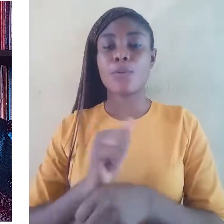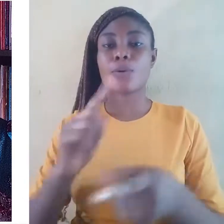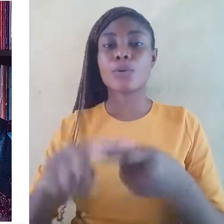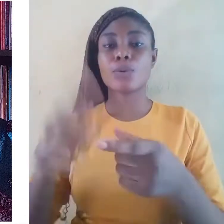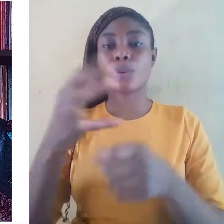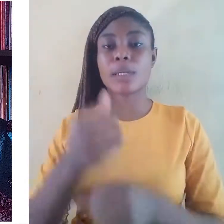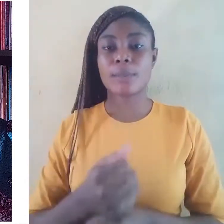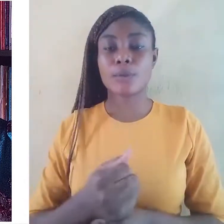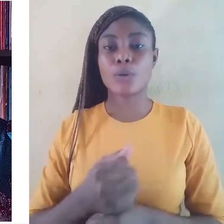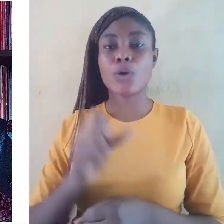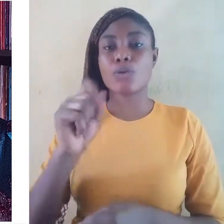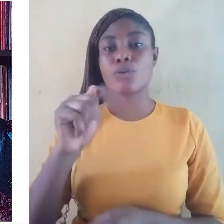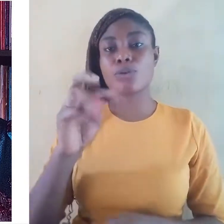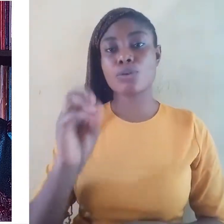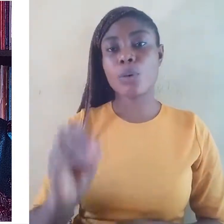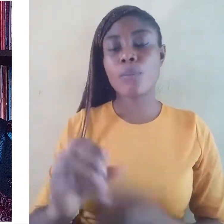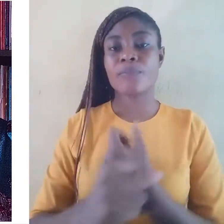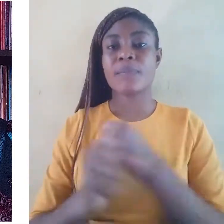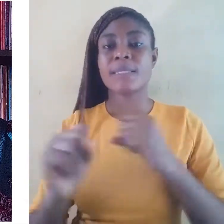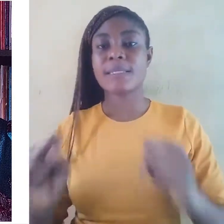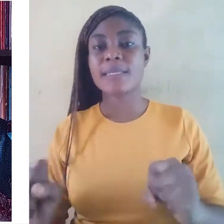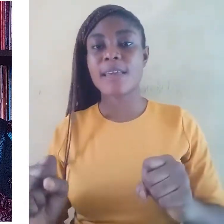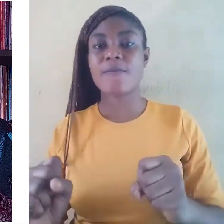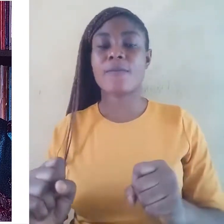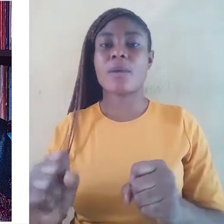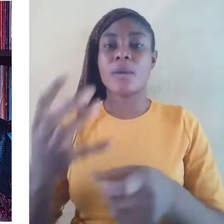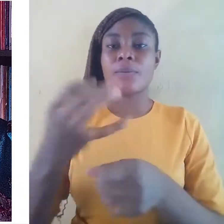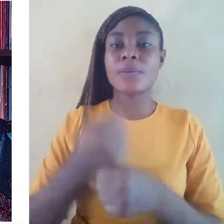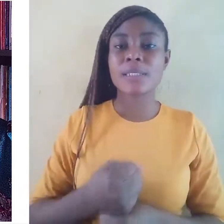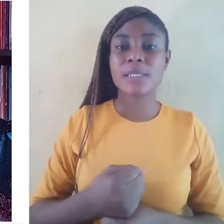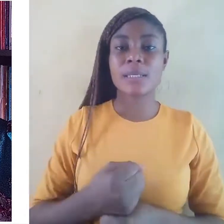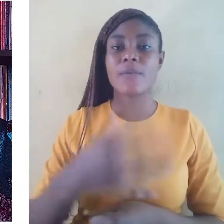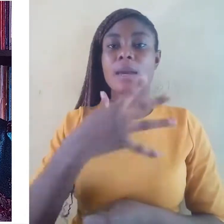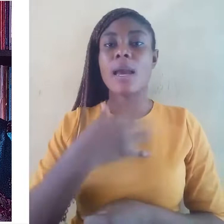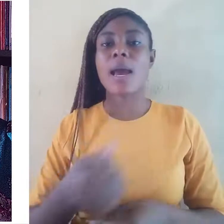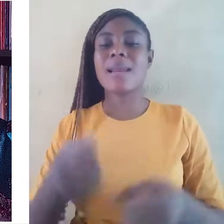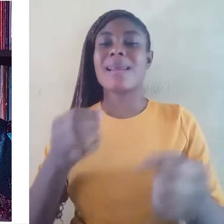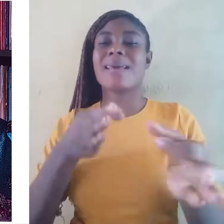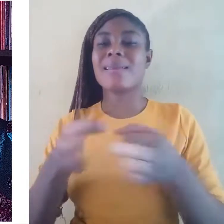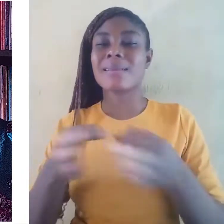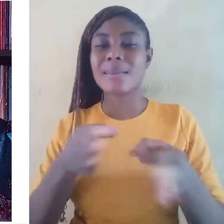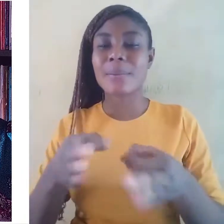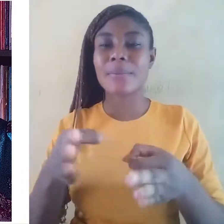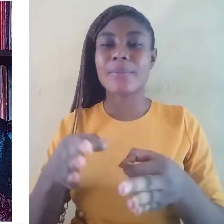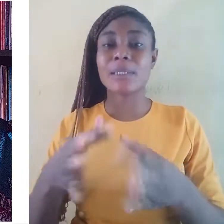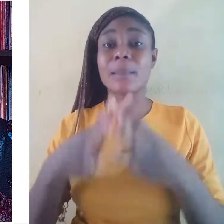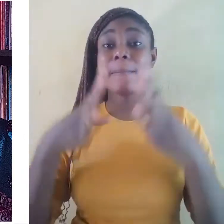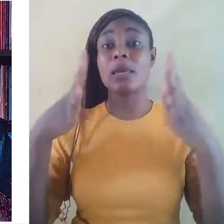manipulate, retrieve, and interprete massive spatial geographic data.